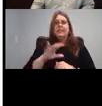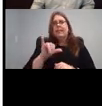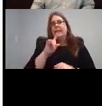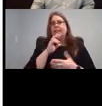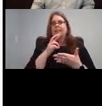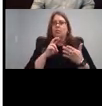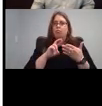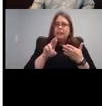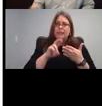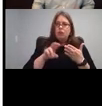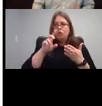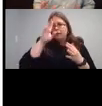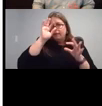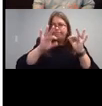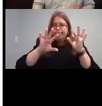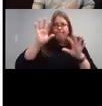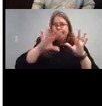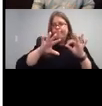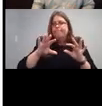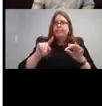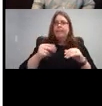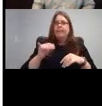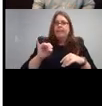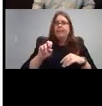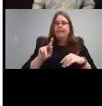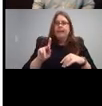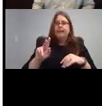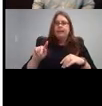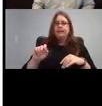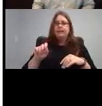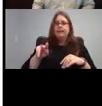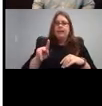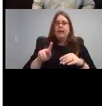Think Tank related to visual language and learning. Anyway,